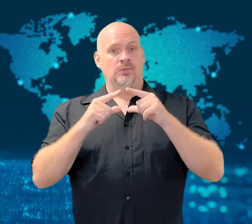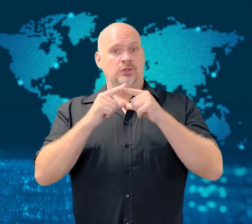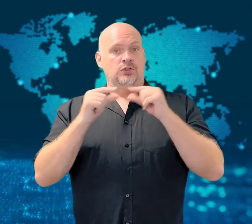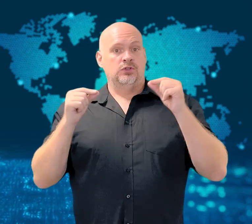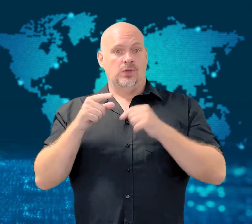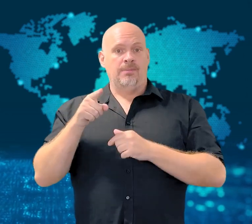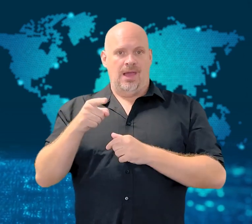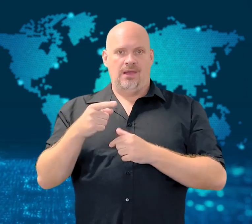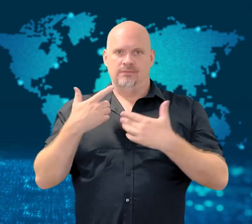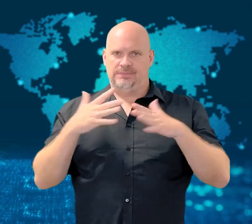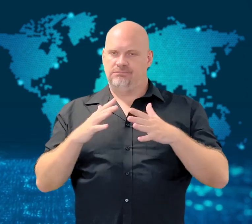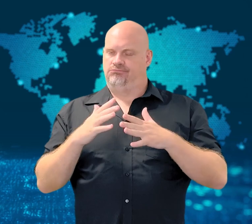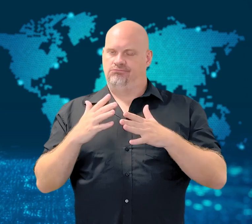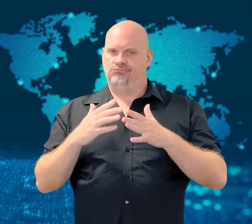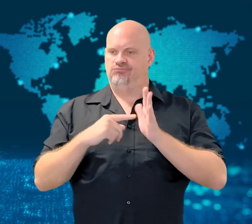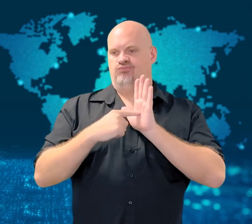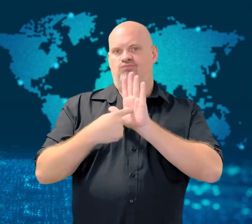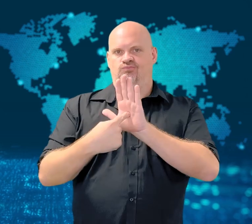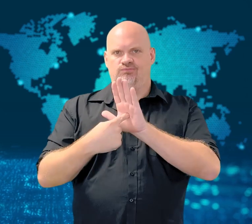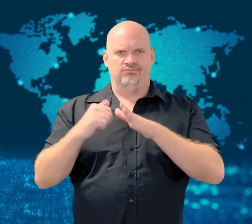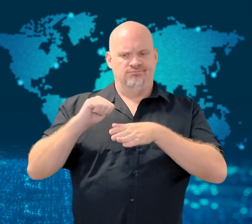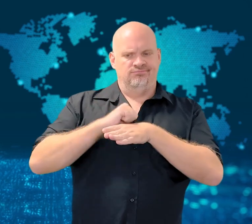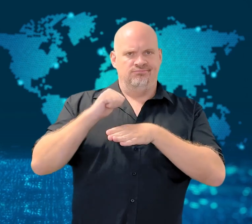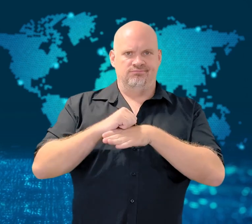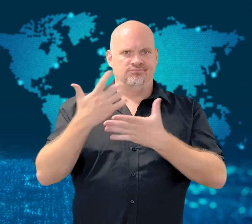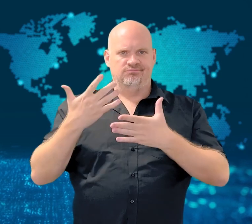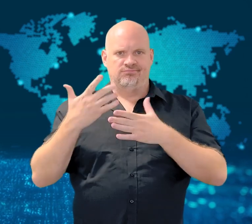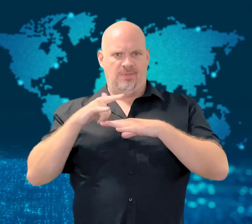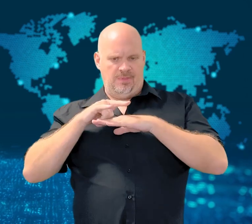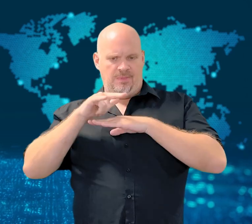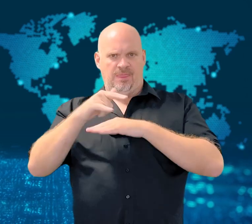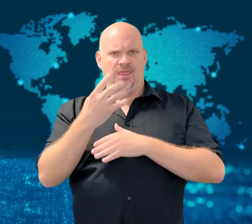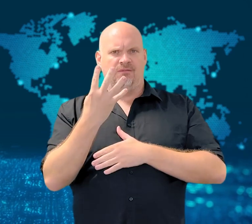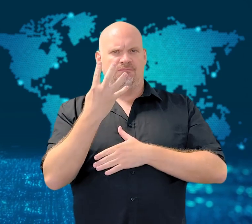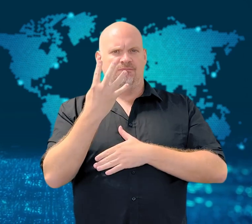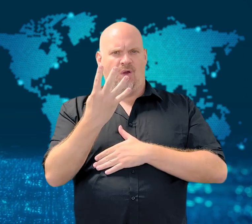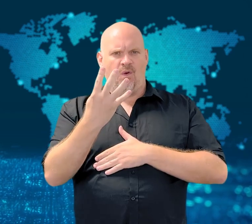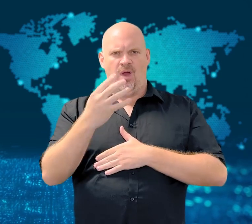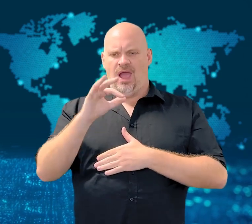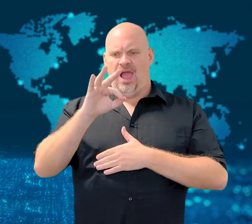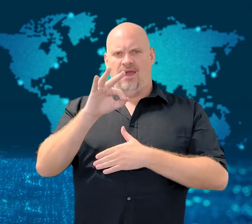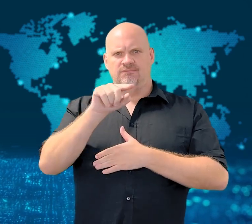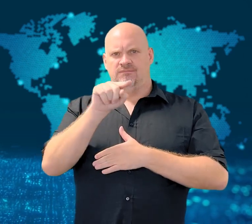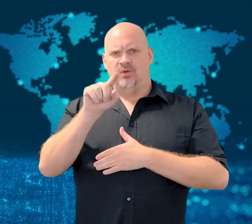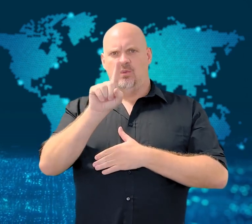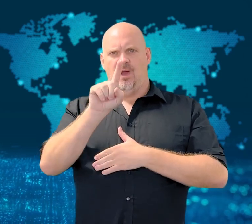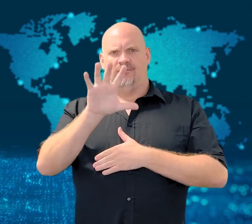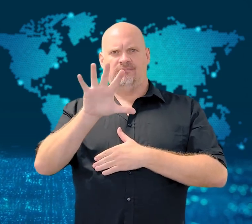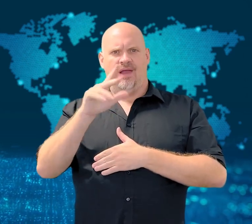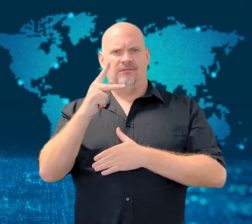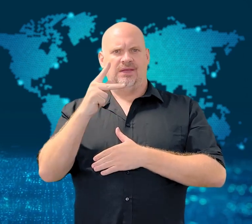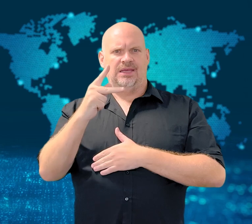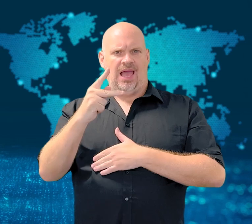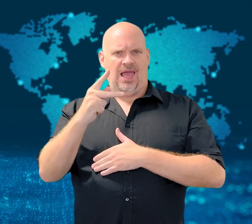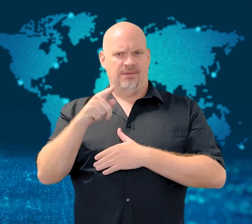The country practiced bombing a target in the Yellow Sea - mobilizing four F-15K fighters